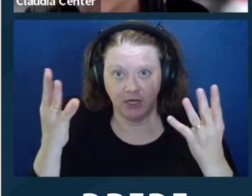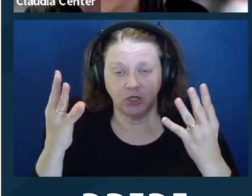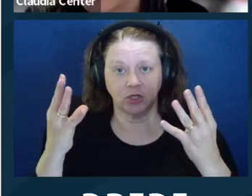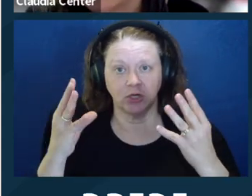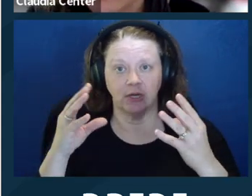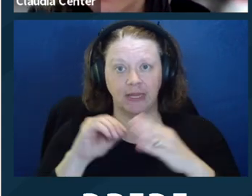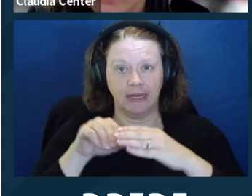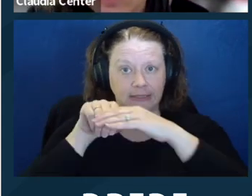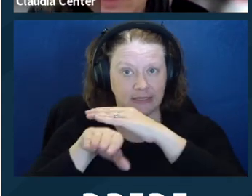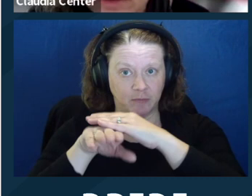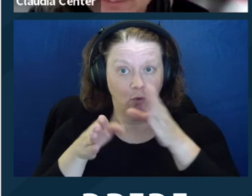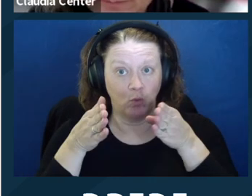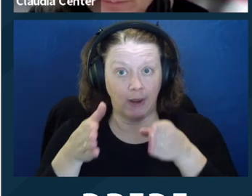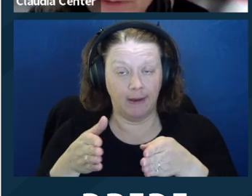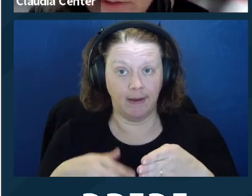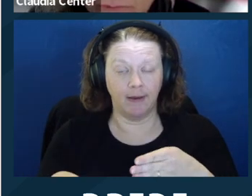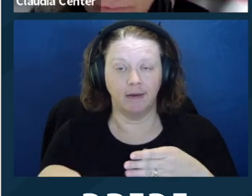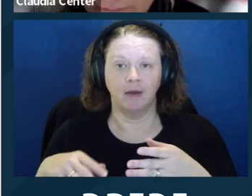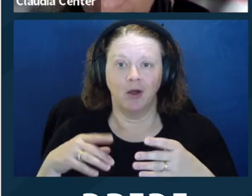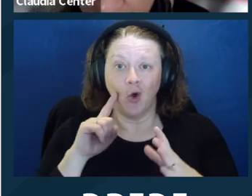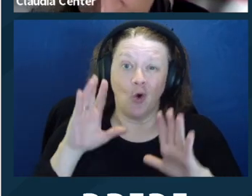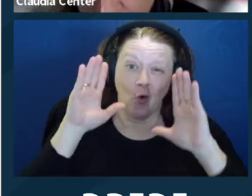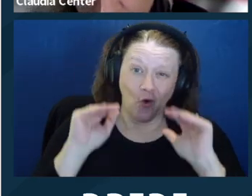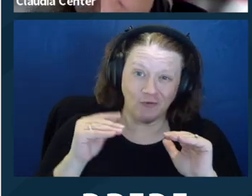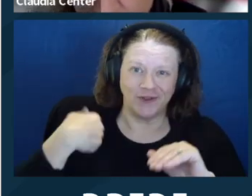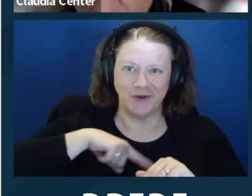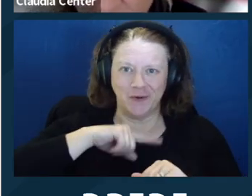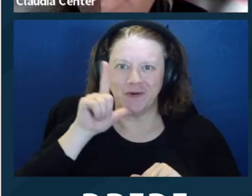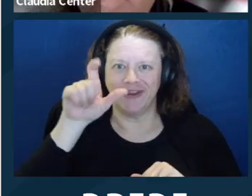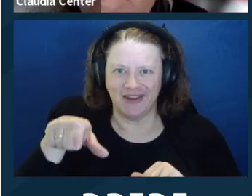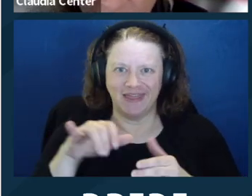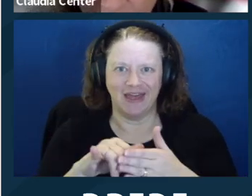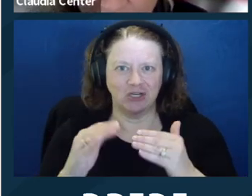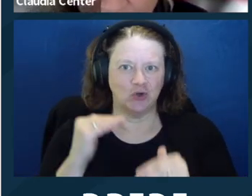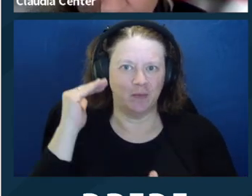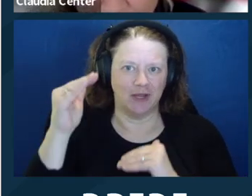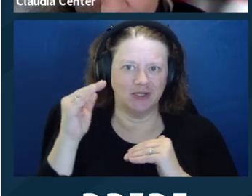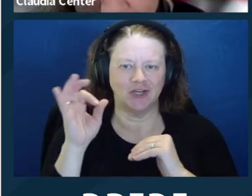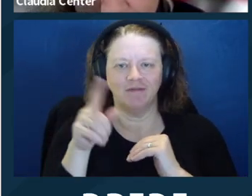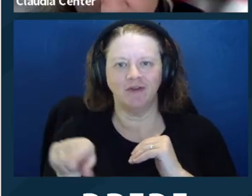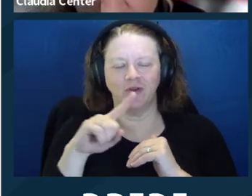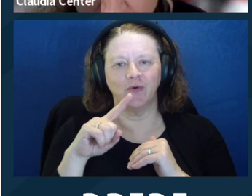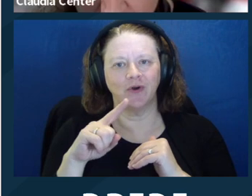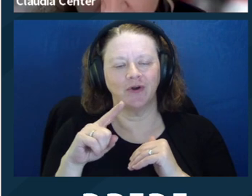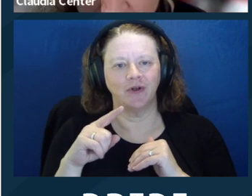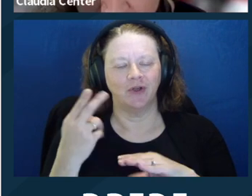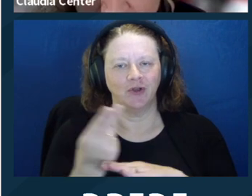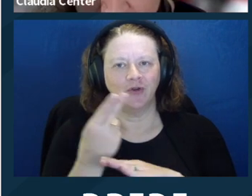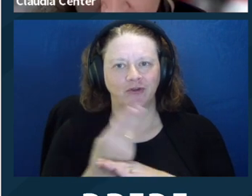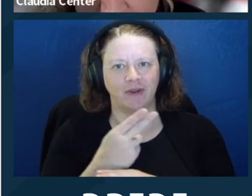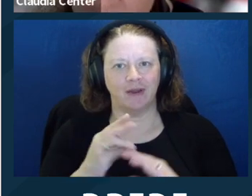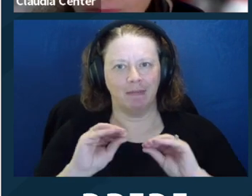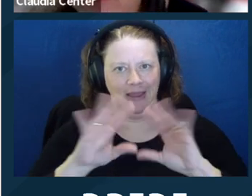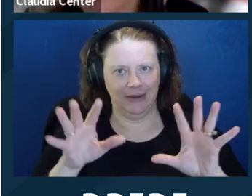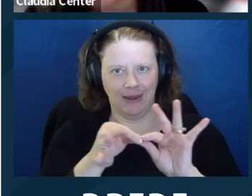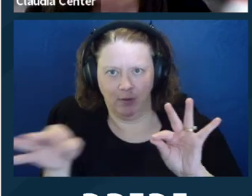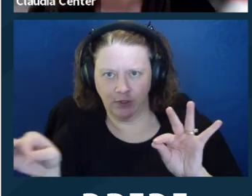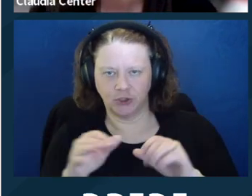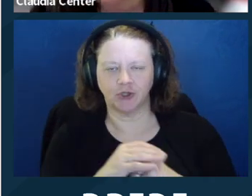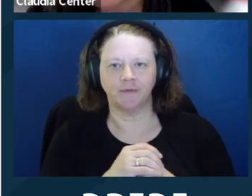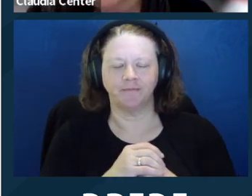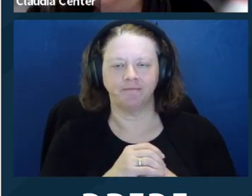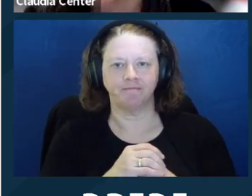much if you're using plain language. Yeah, so those are some of the ways that a supporter